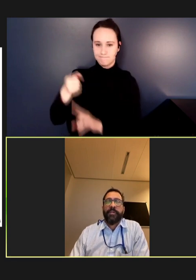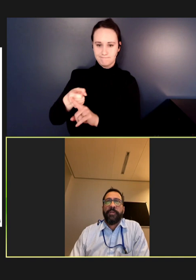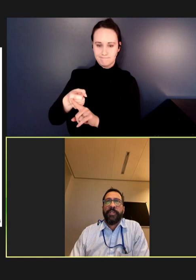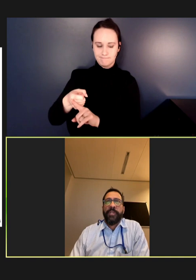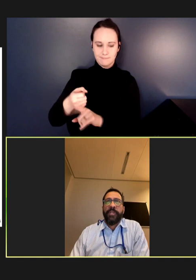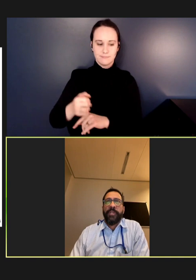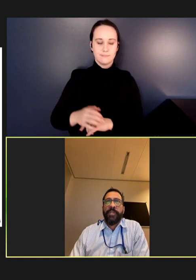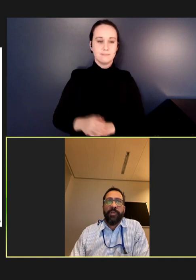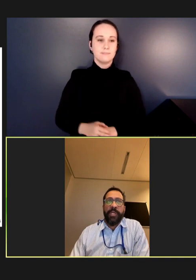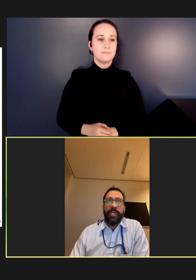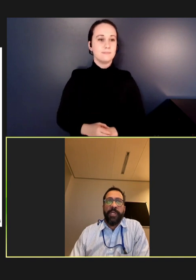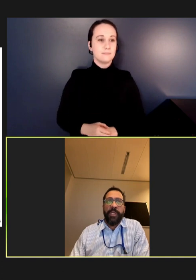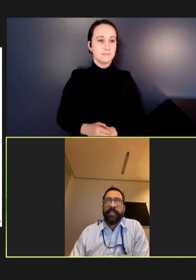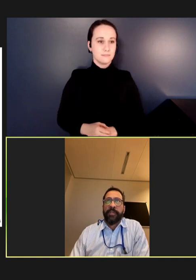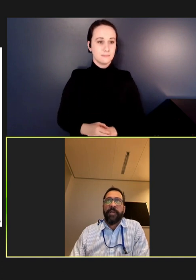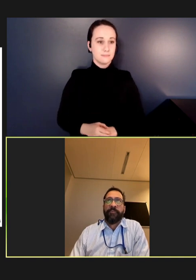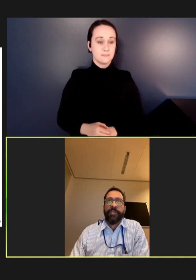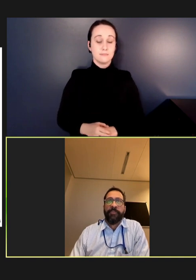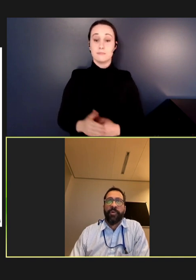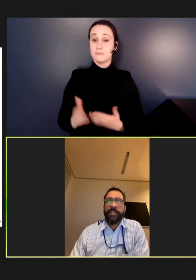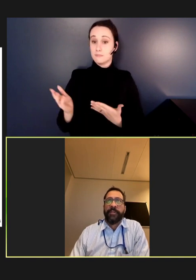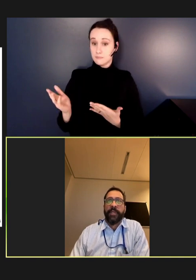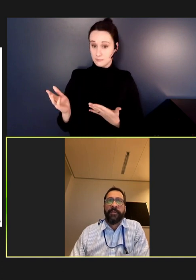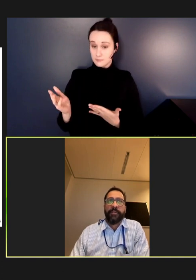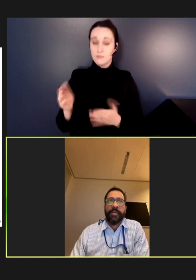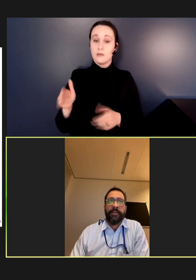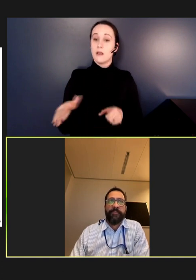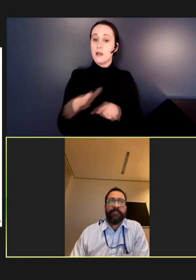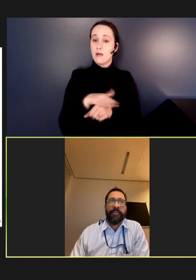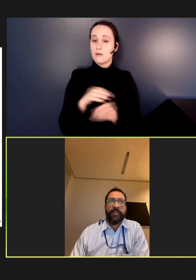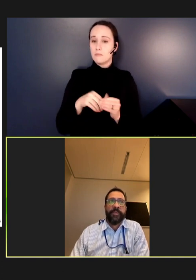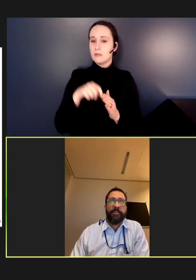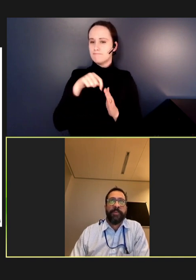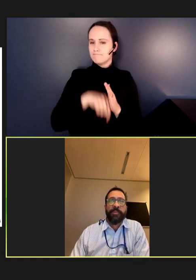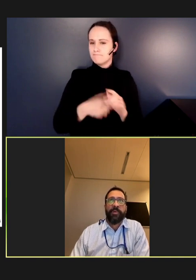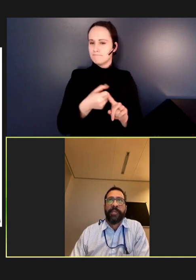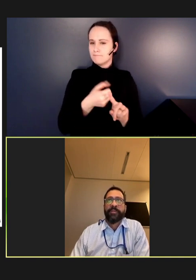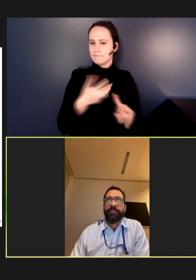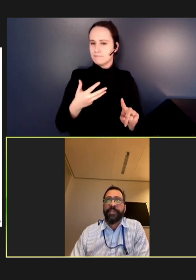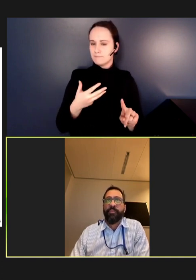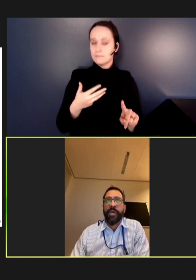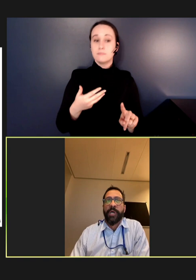So, in this figure, I'm looking at the coverage in more detail. So, I'm exploring this region-wide